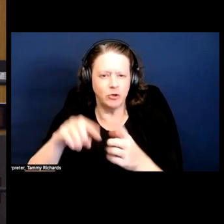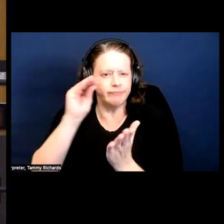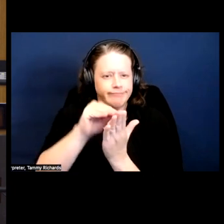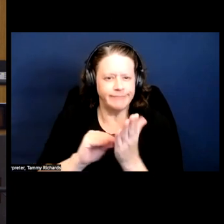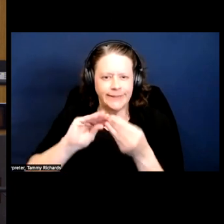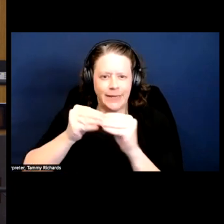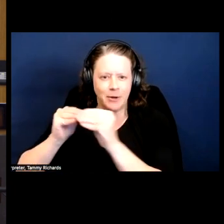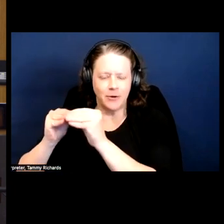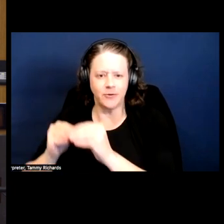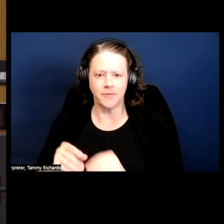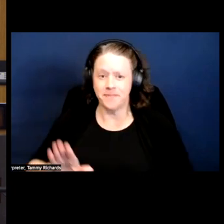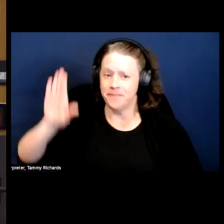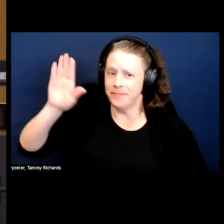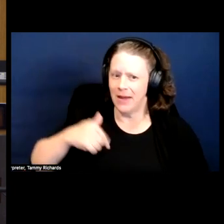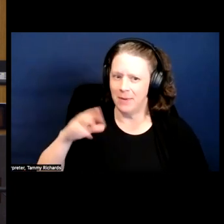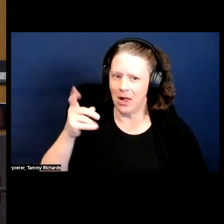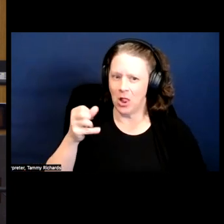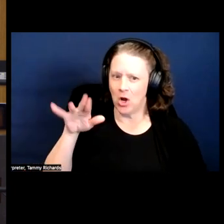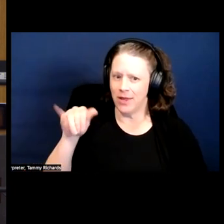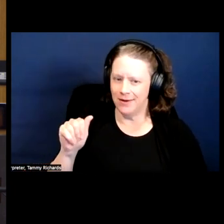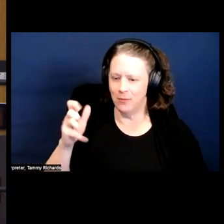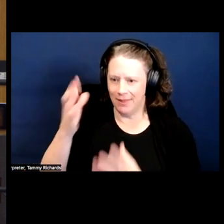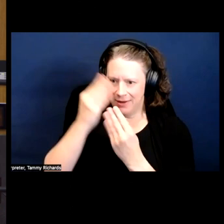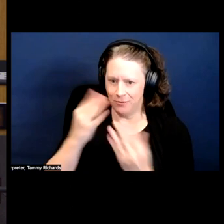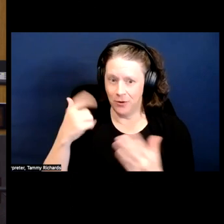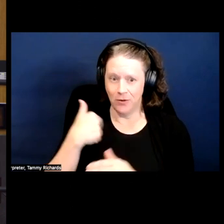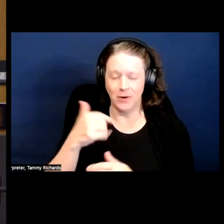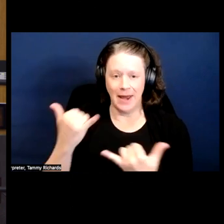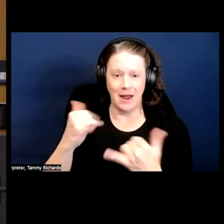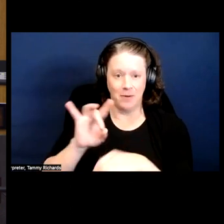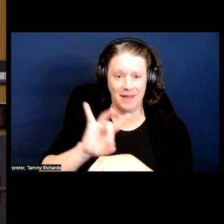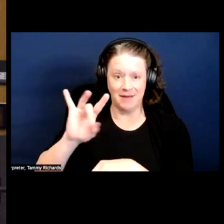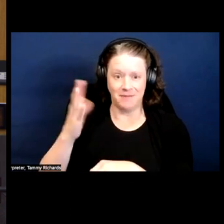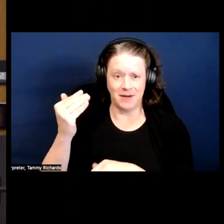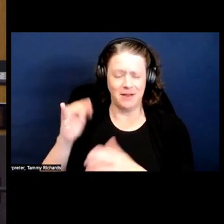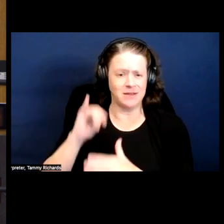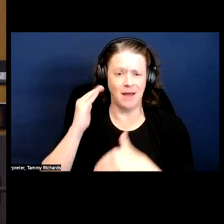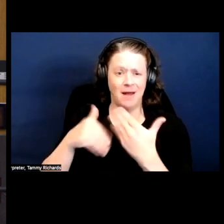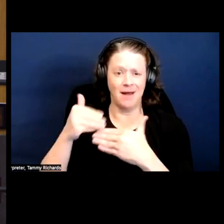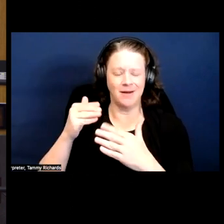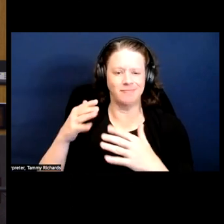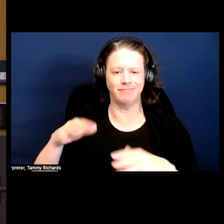This is Claudia, I just want to let you know that it's 8:15, this is going brilliantly, we love it.